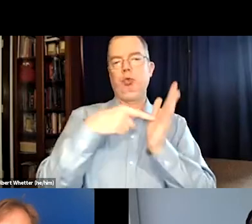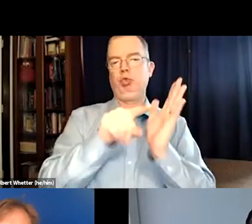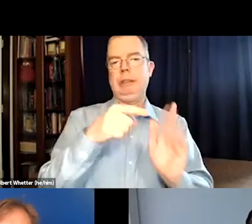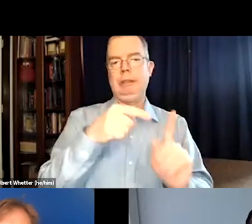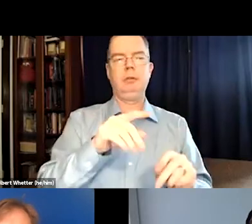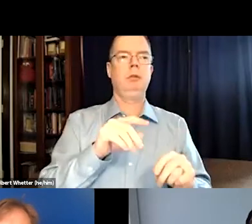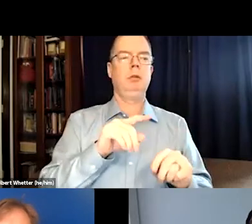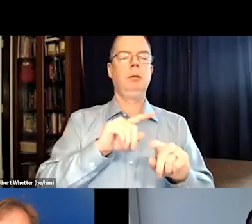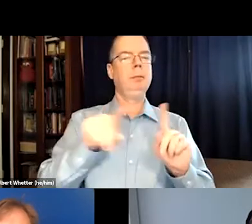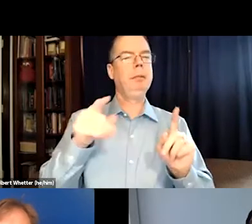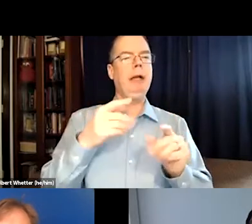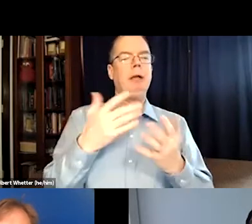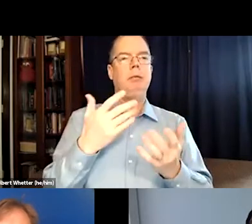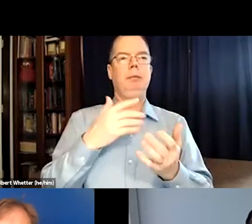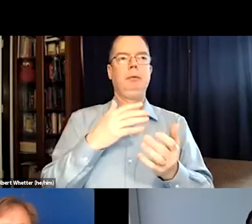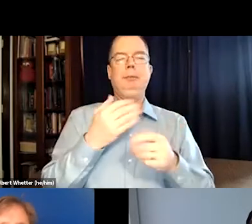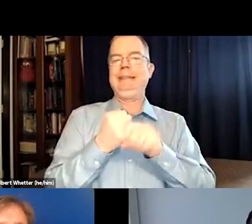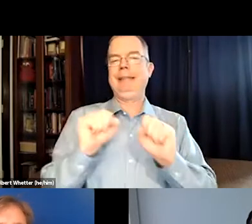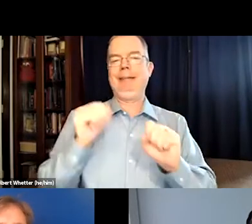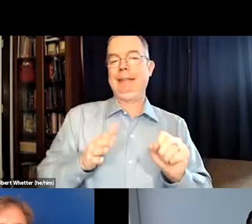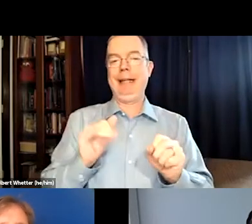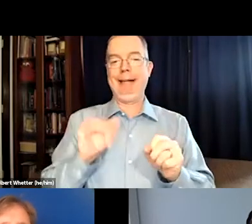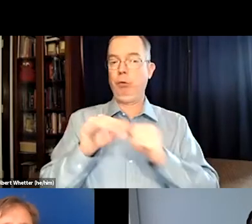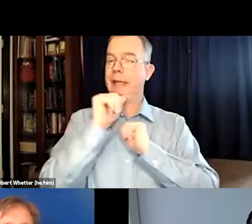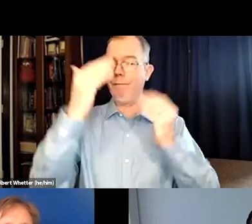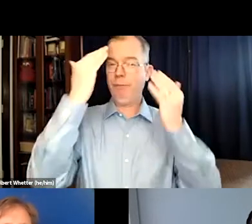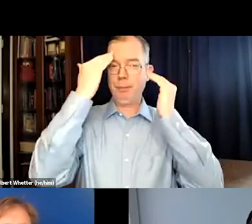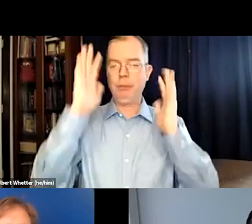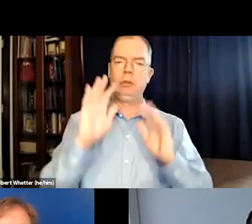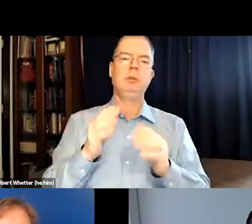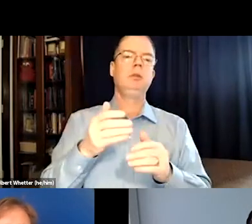And specific countries that your film is being shown in, you should check with them.